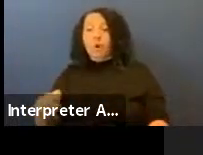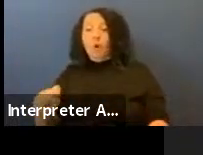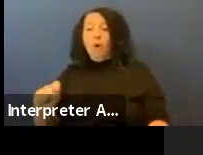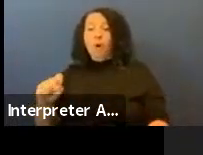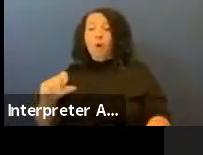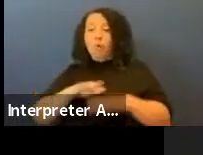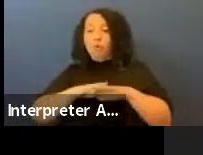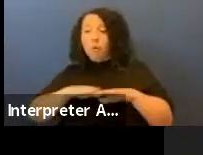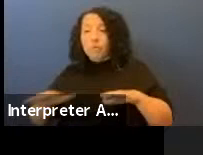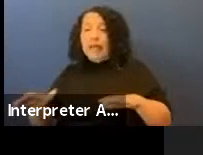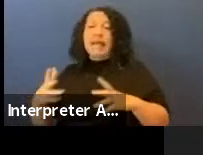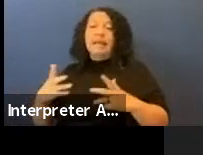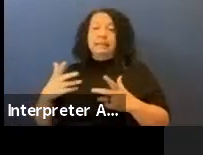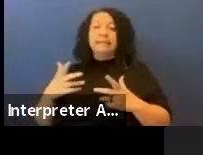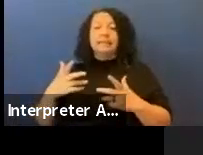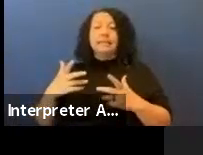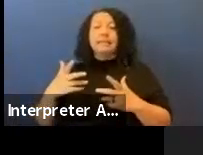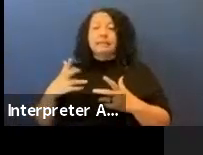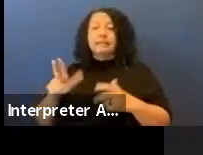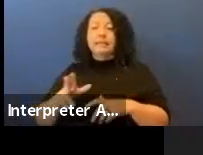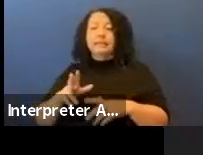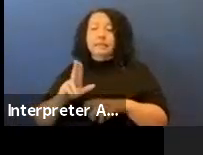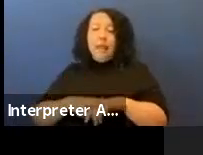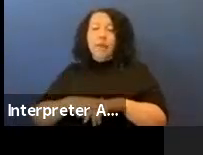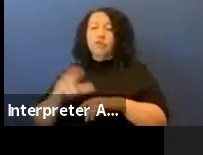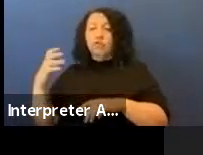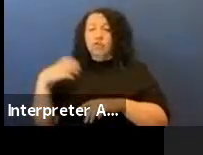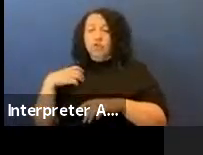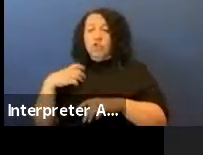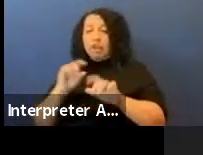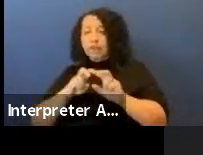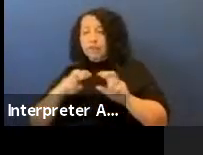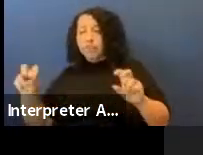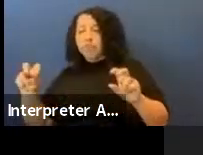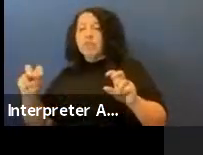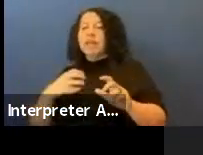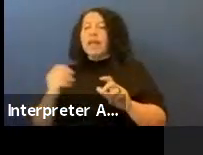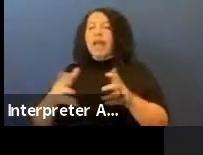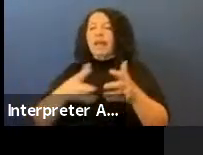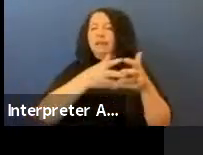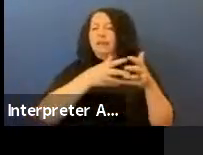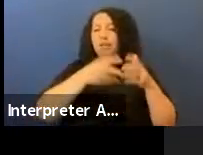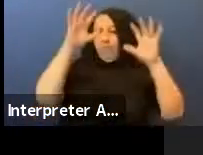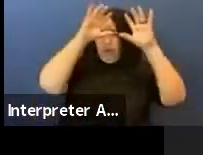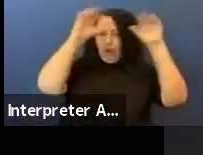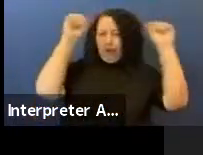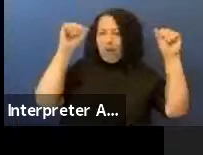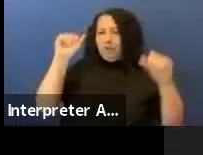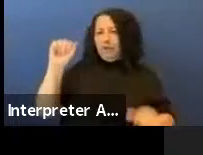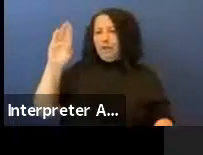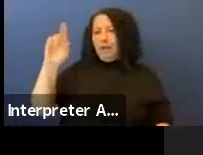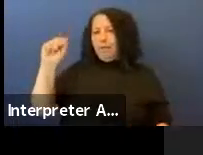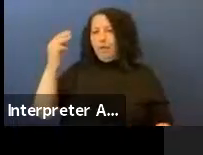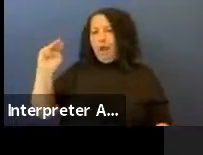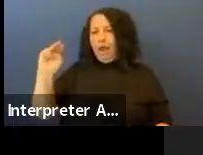Nations' chiefs and the American president, Abraham Lincoln.